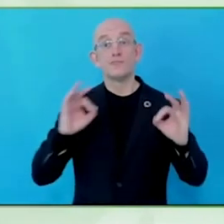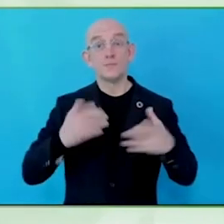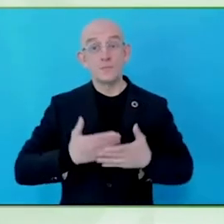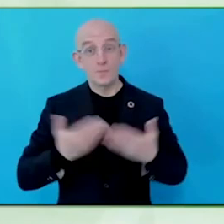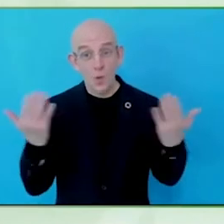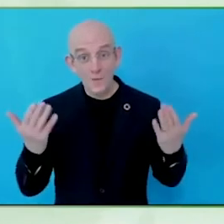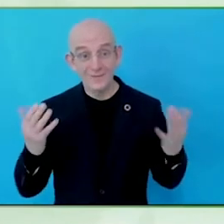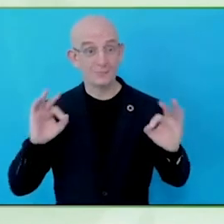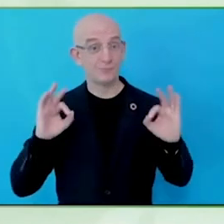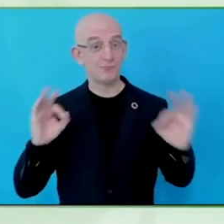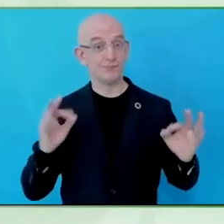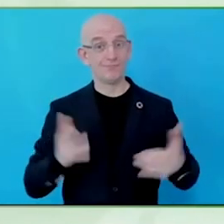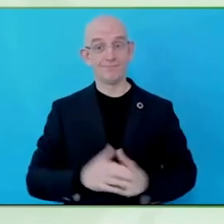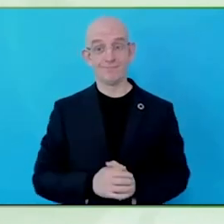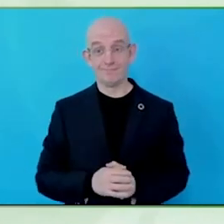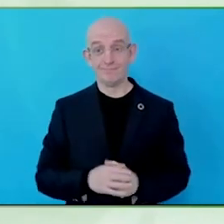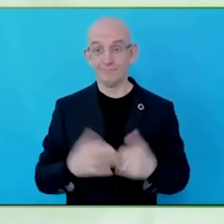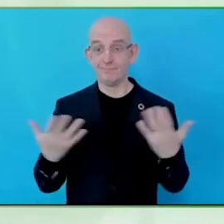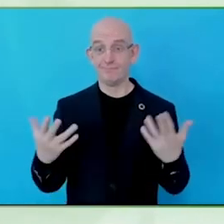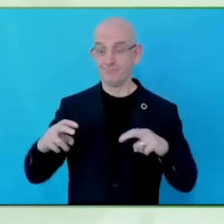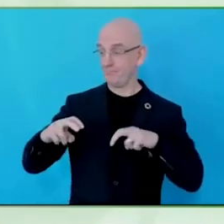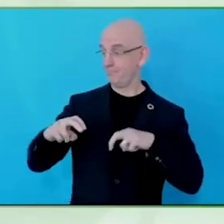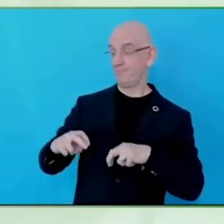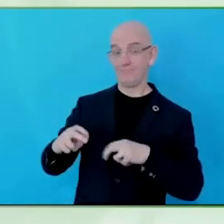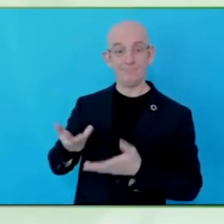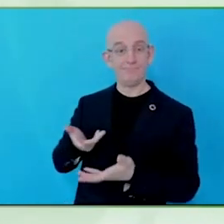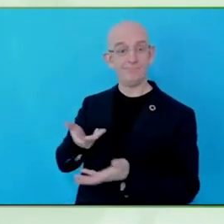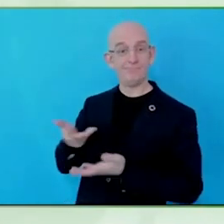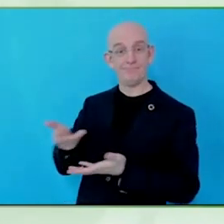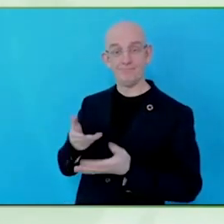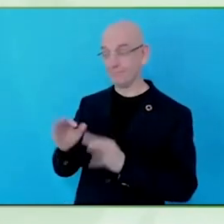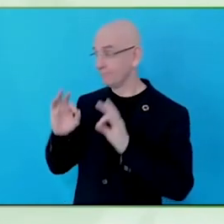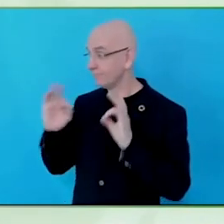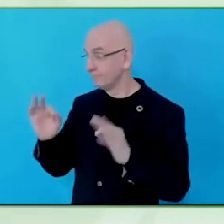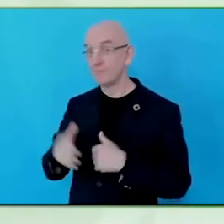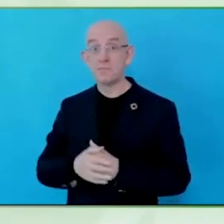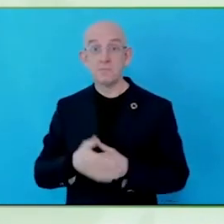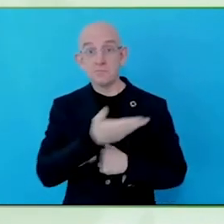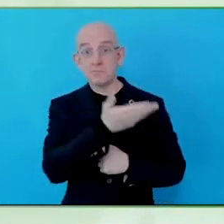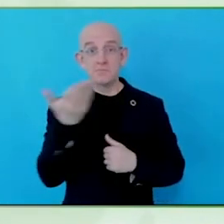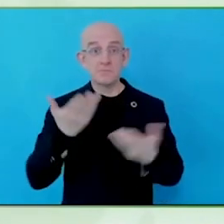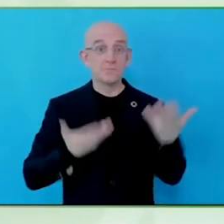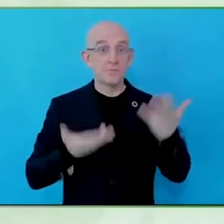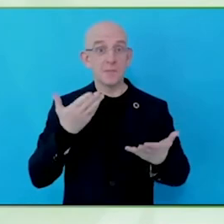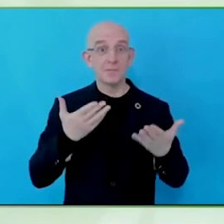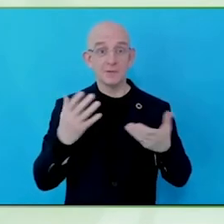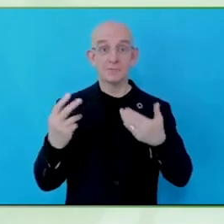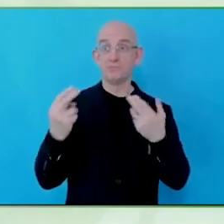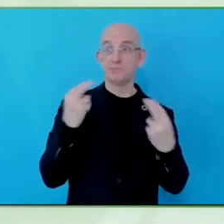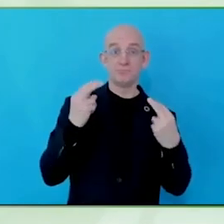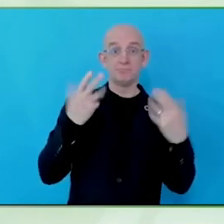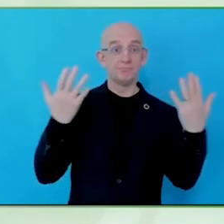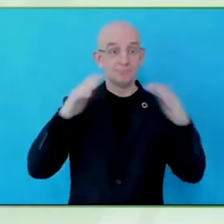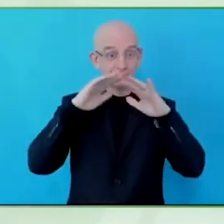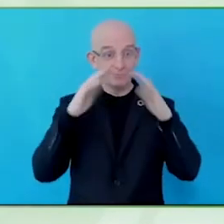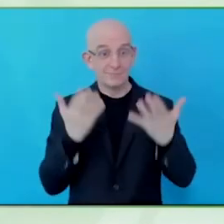Robert who has gotten sick, I'm having a fireside chat with my friends Christine and Josh, introduce yourselves.